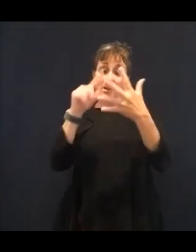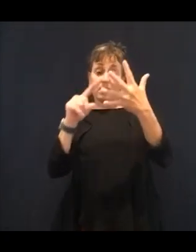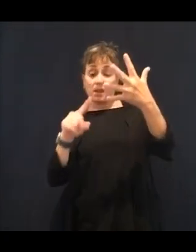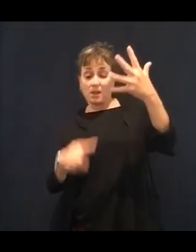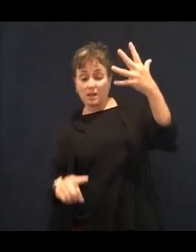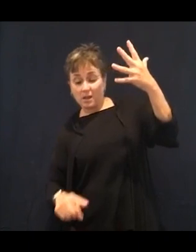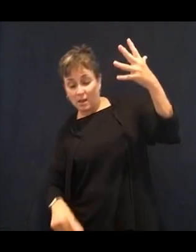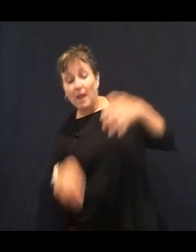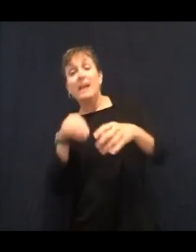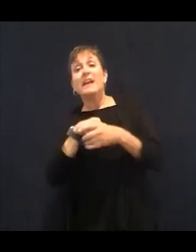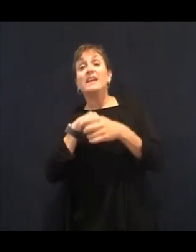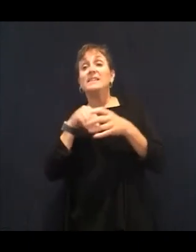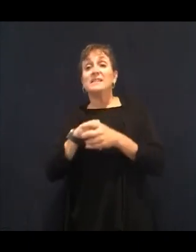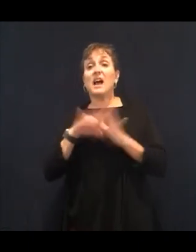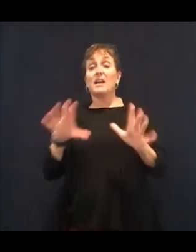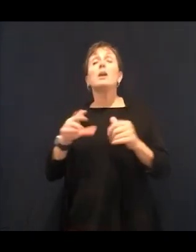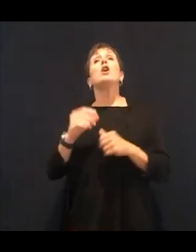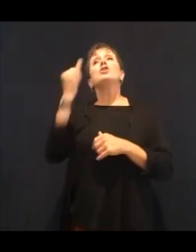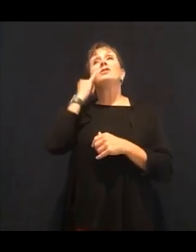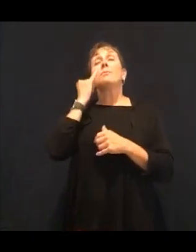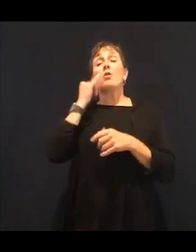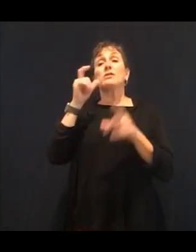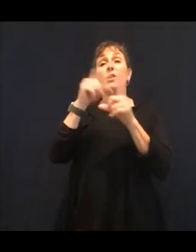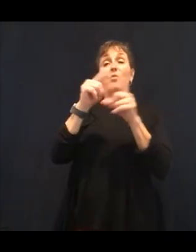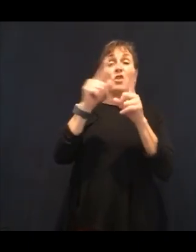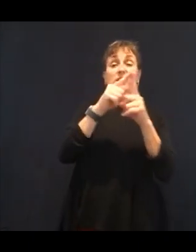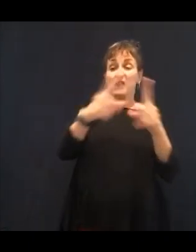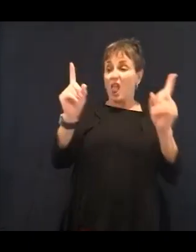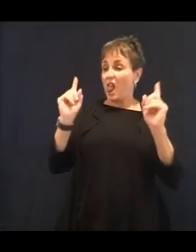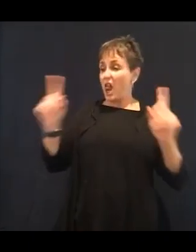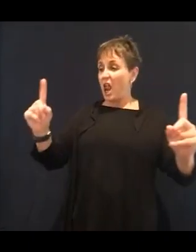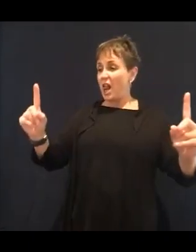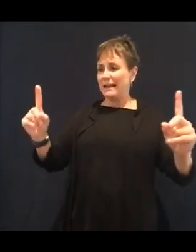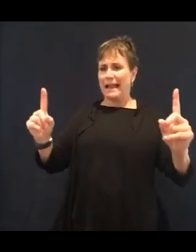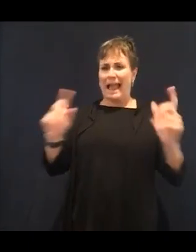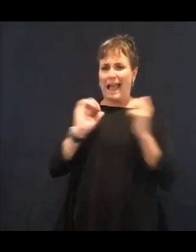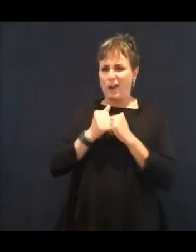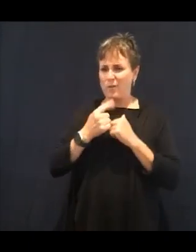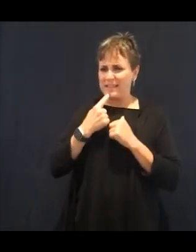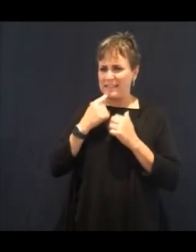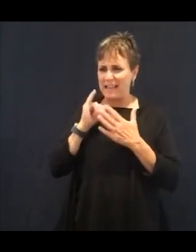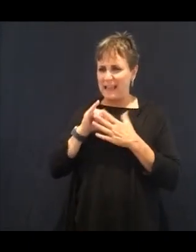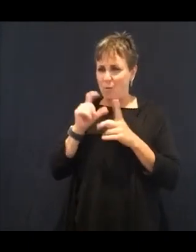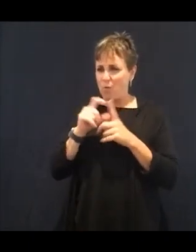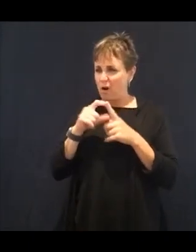light, stay away from it. For something to be low fat or light.